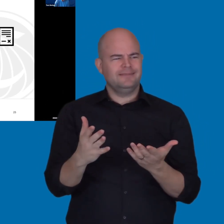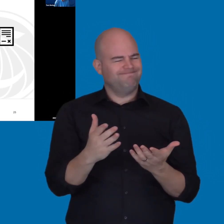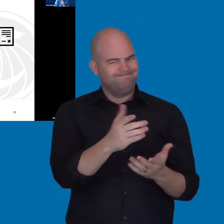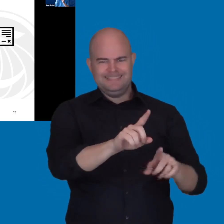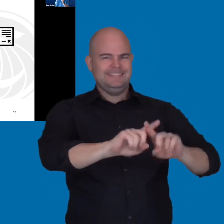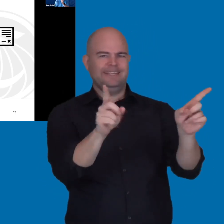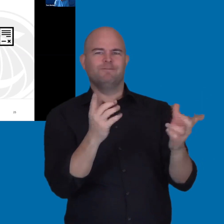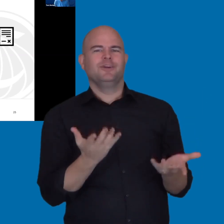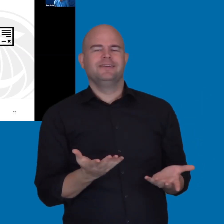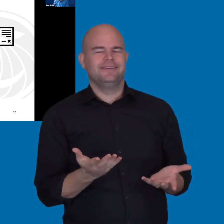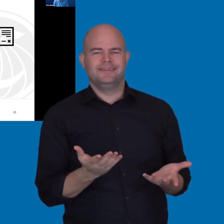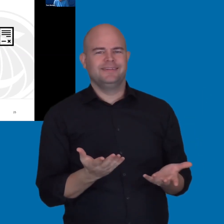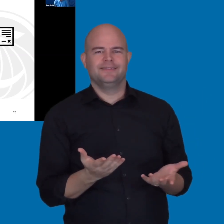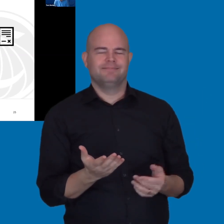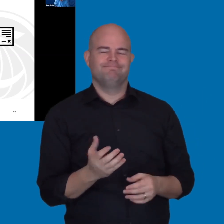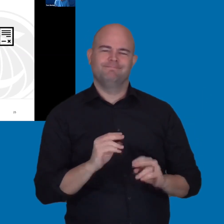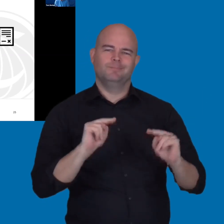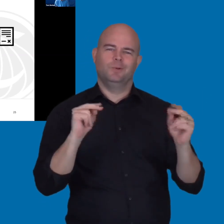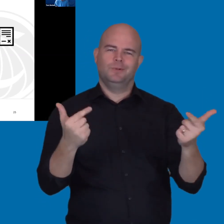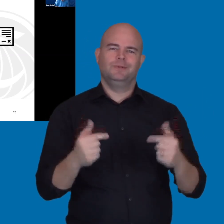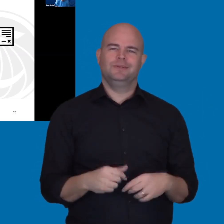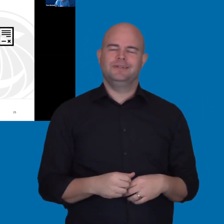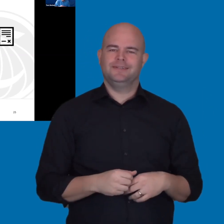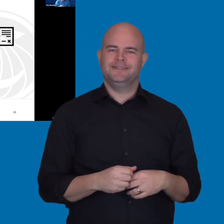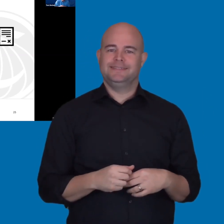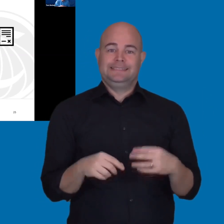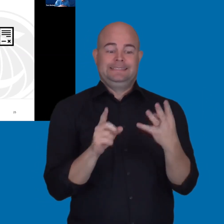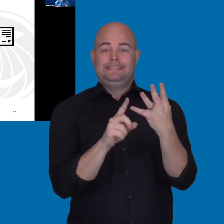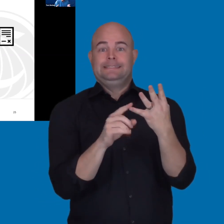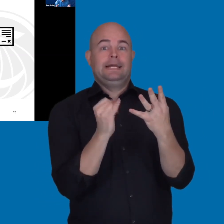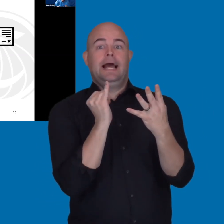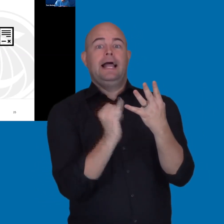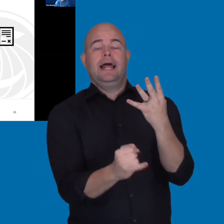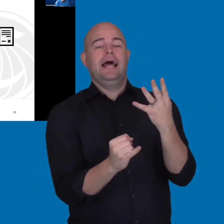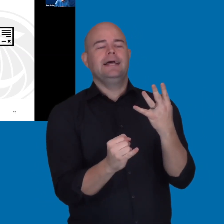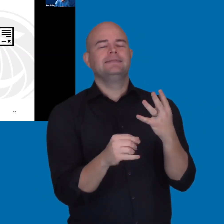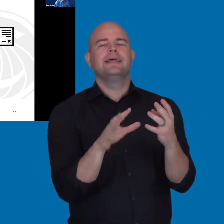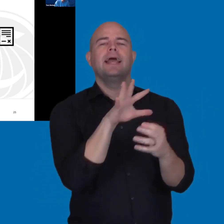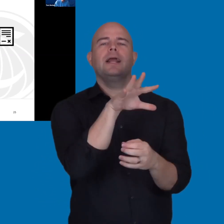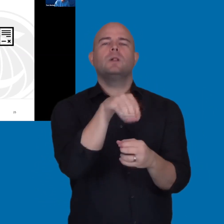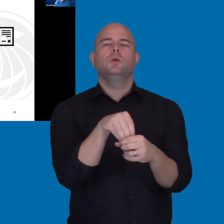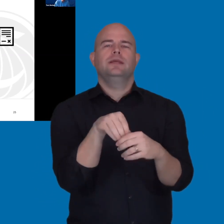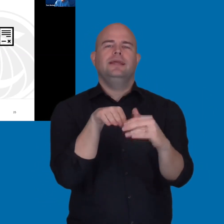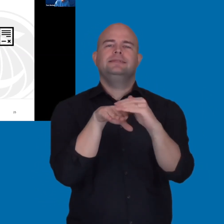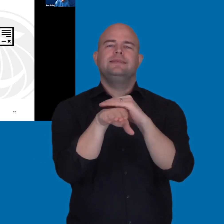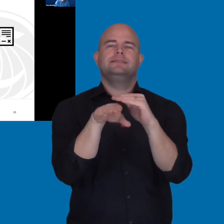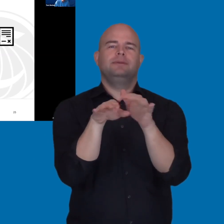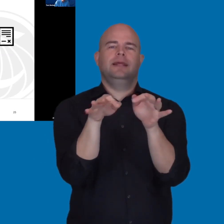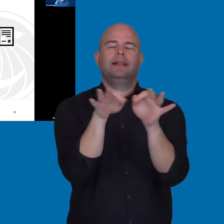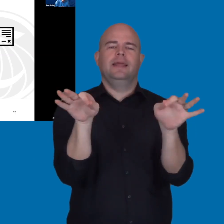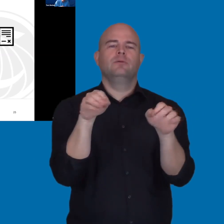And then the last step that we'll get into is including accessibility specific language in the contract or PO.